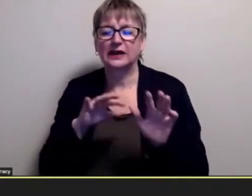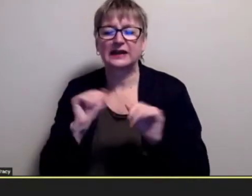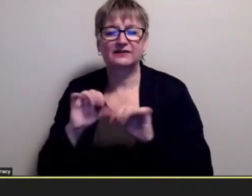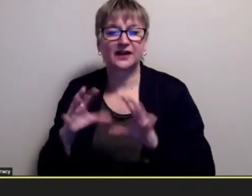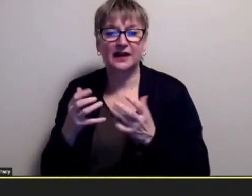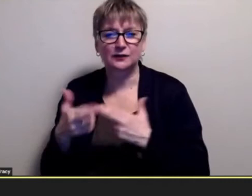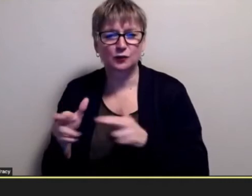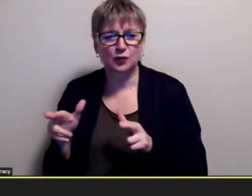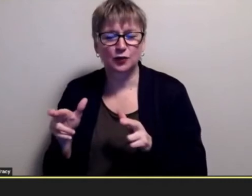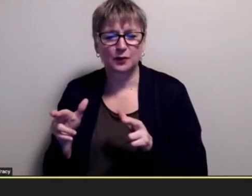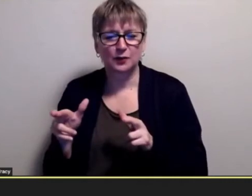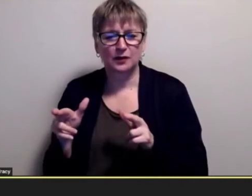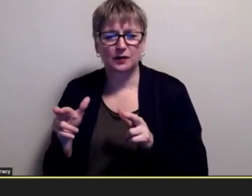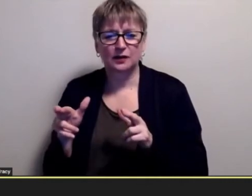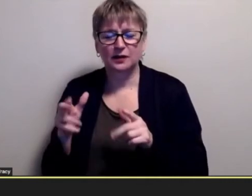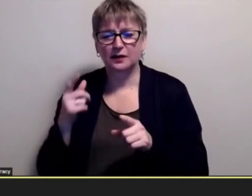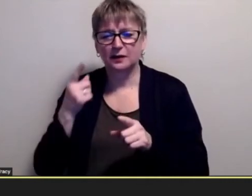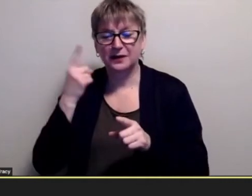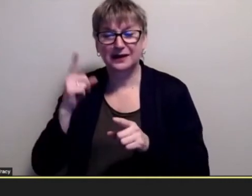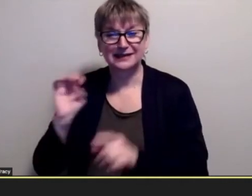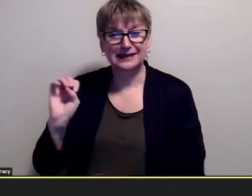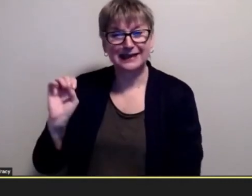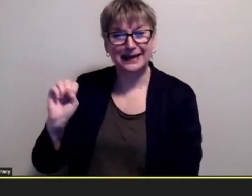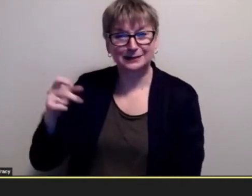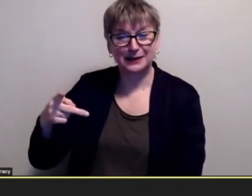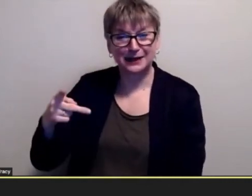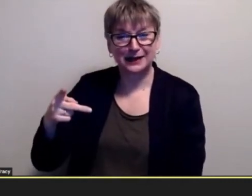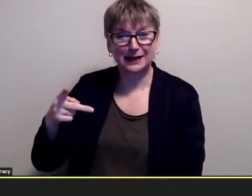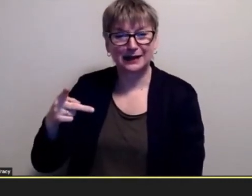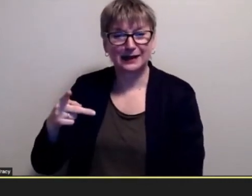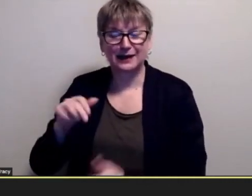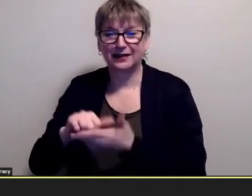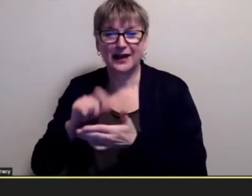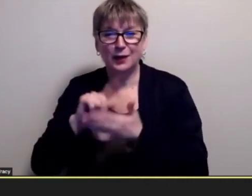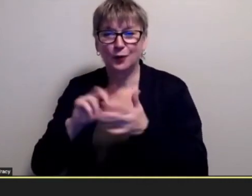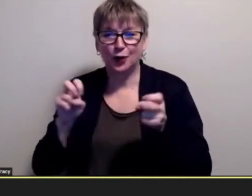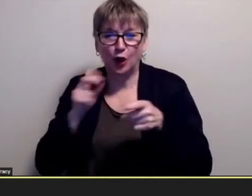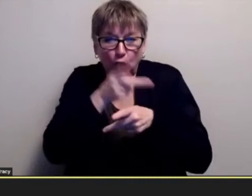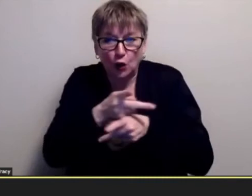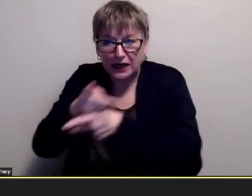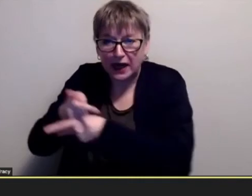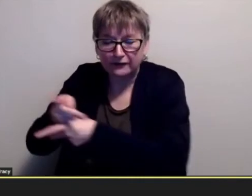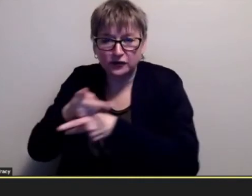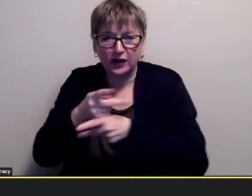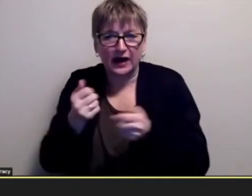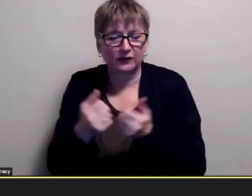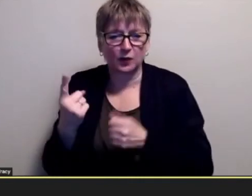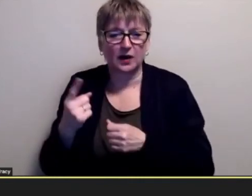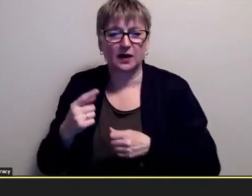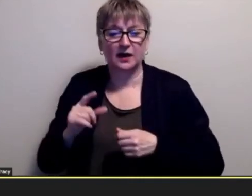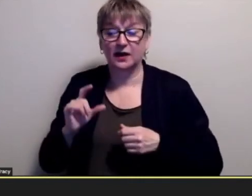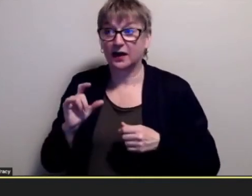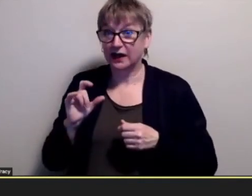these the the sp program they were looking after everyone so therefore like if i something happened